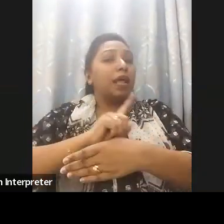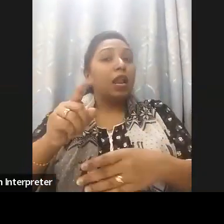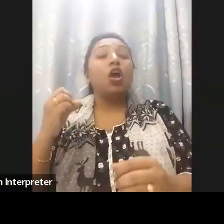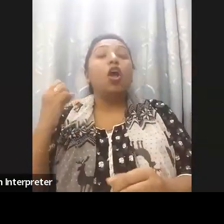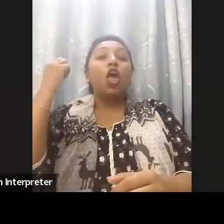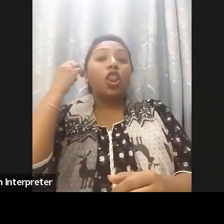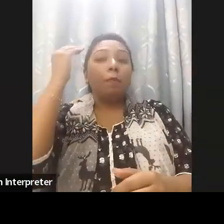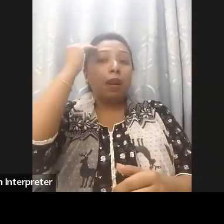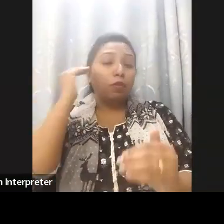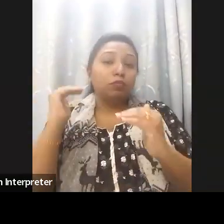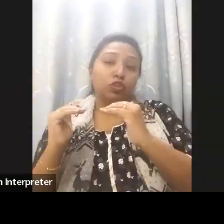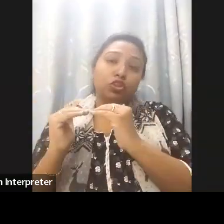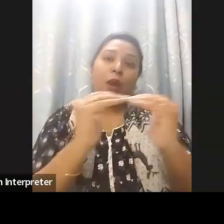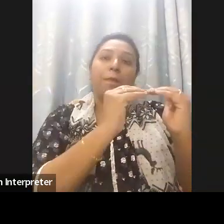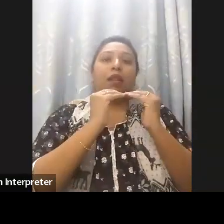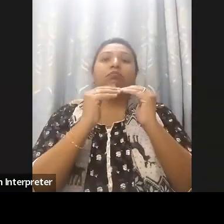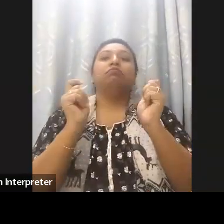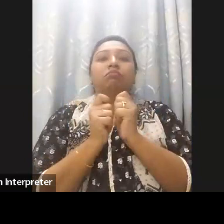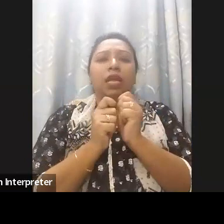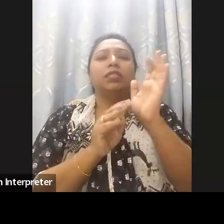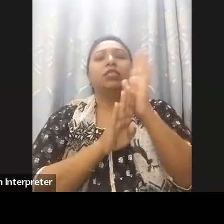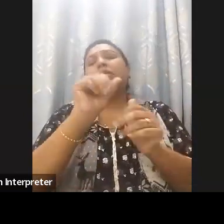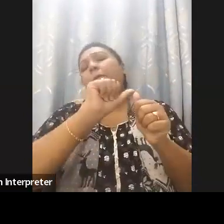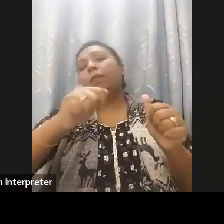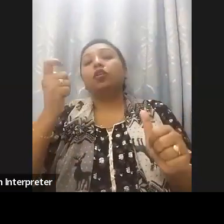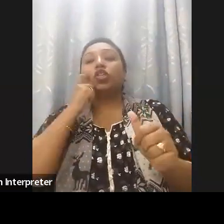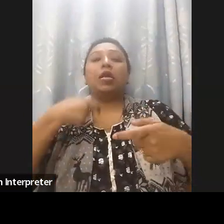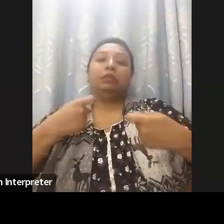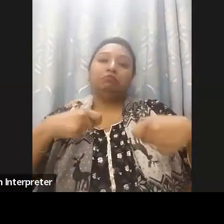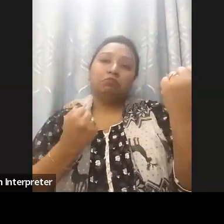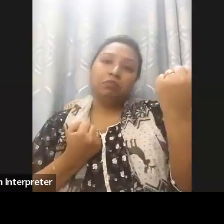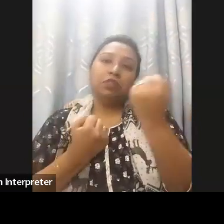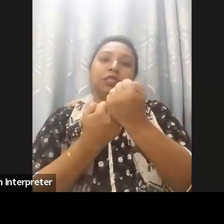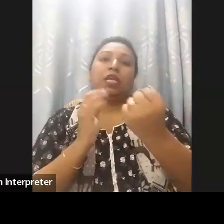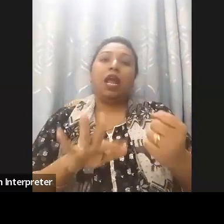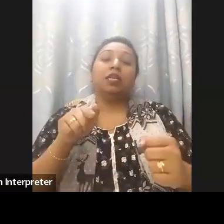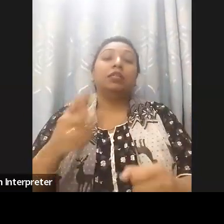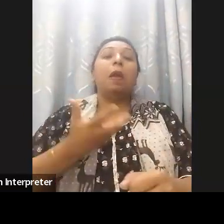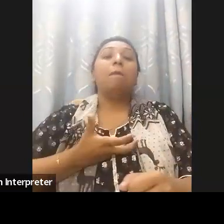citizens. We have strongly believed that Bangladesh government took significant steps to make digital